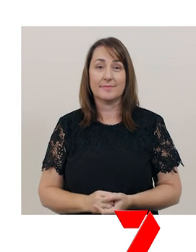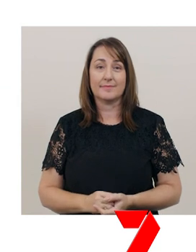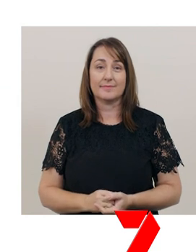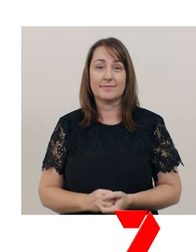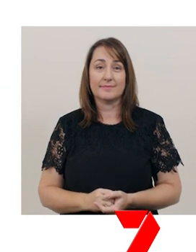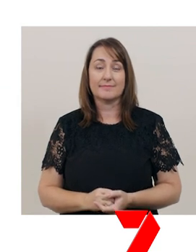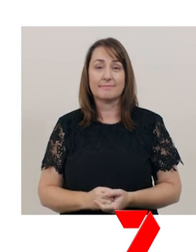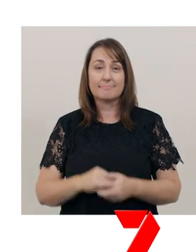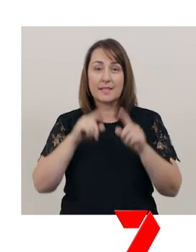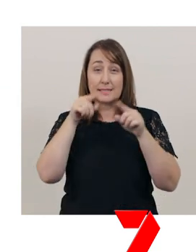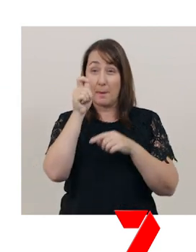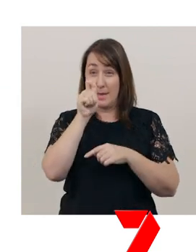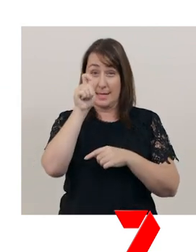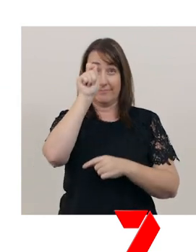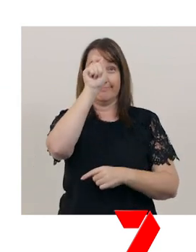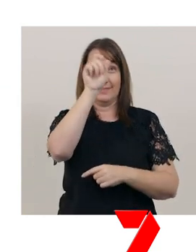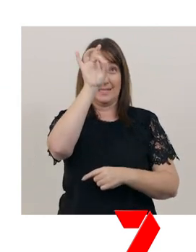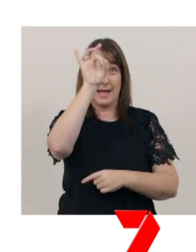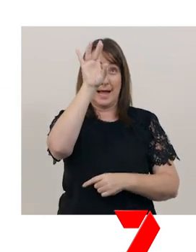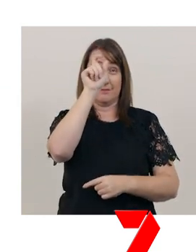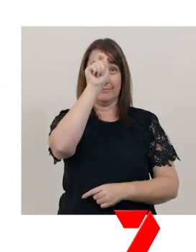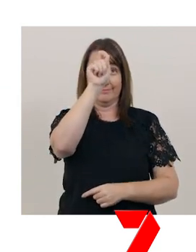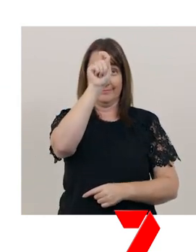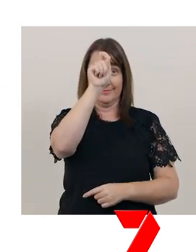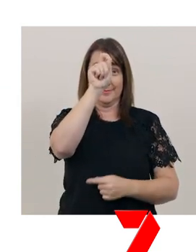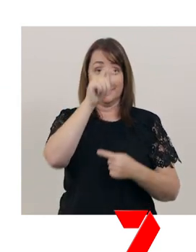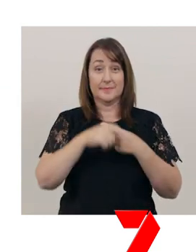Start at the star, top to bottom, stop.